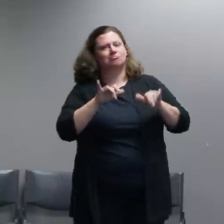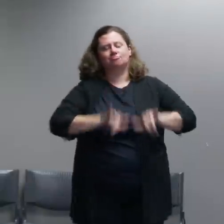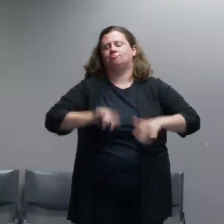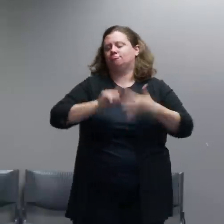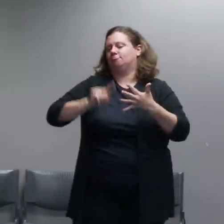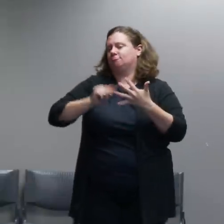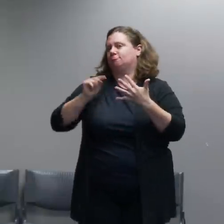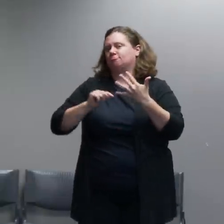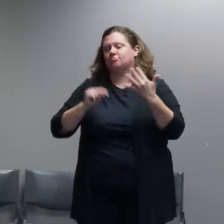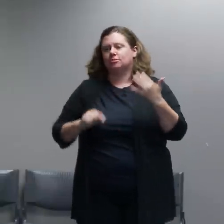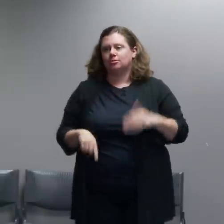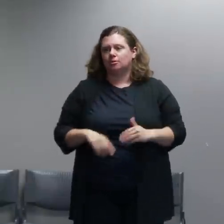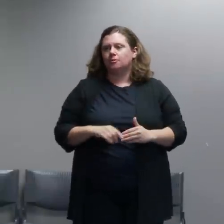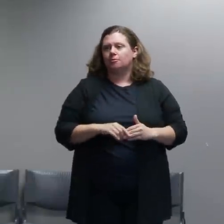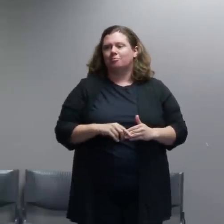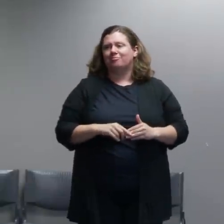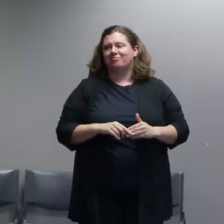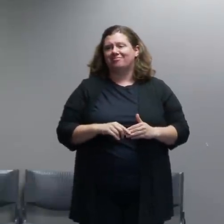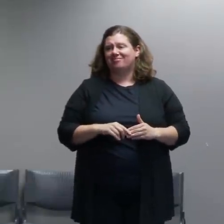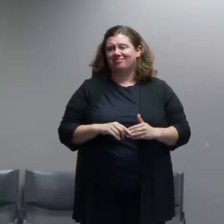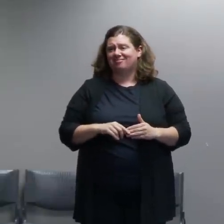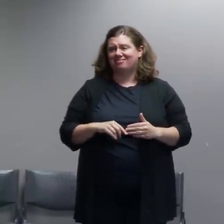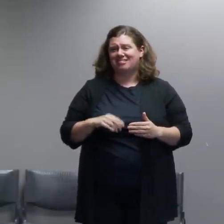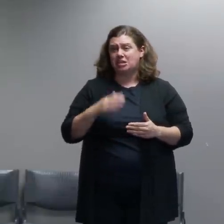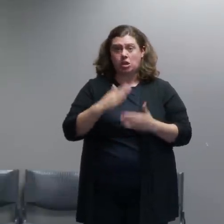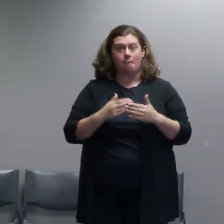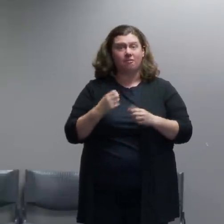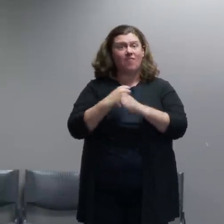fireworks, some of them very large.